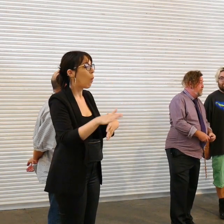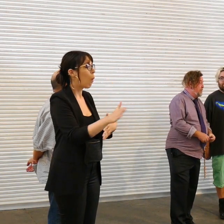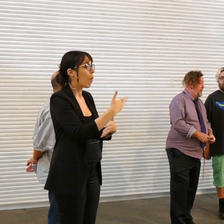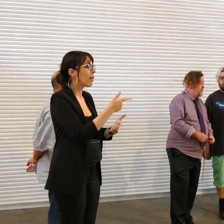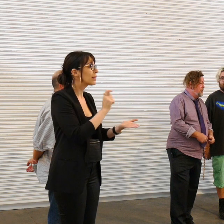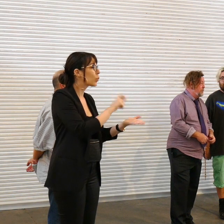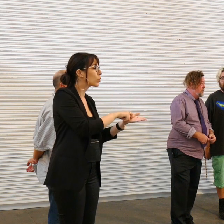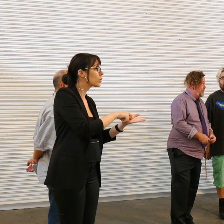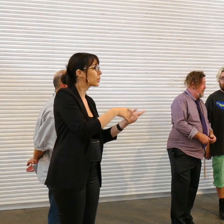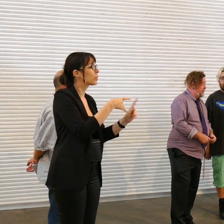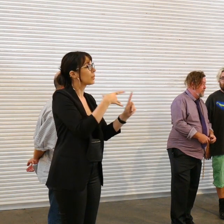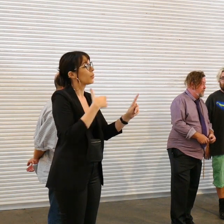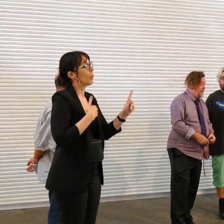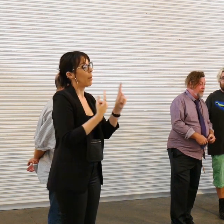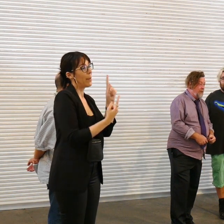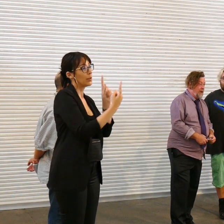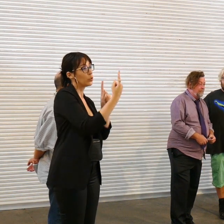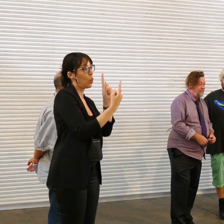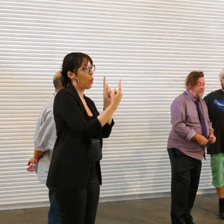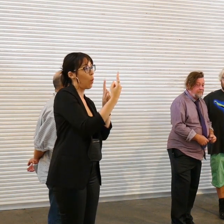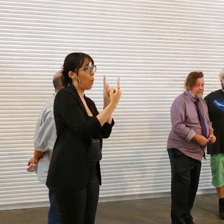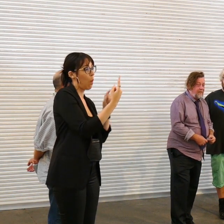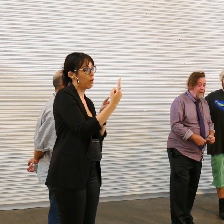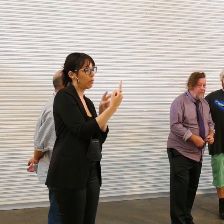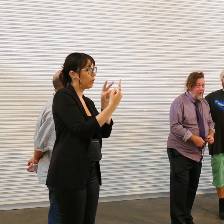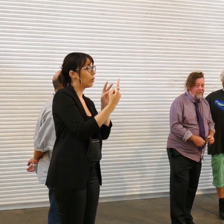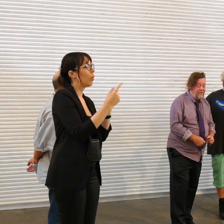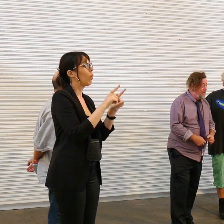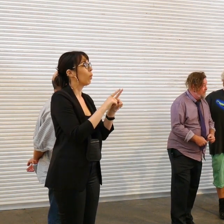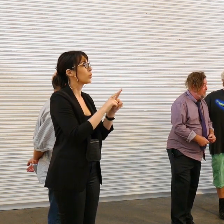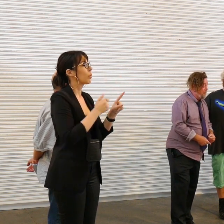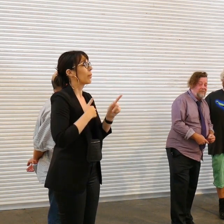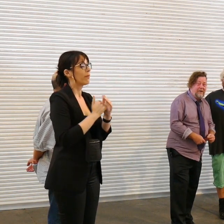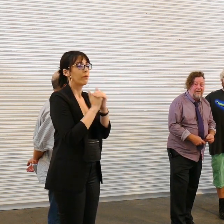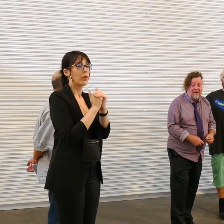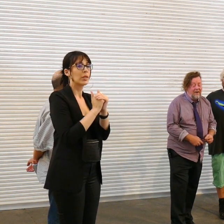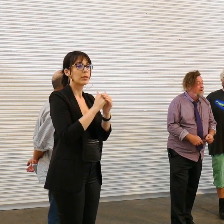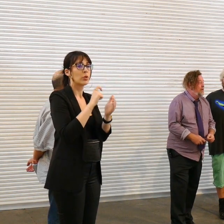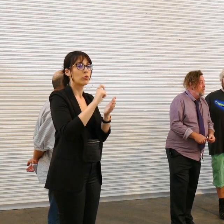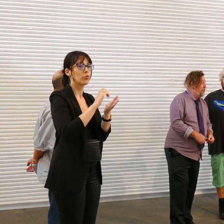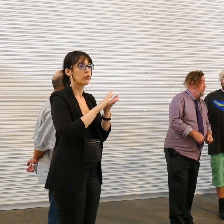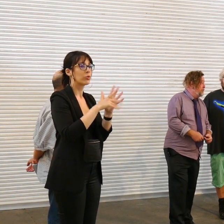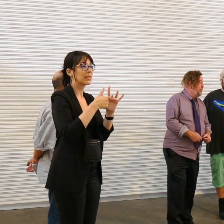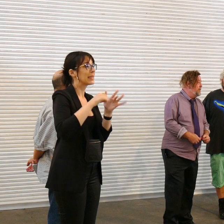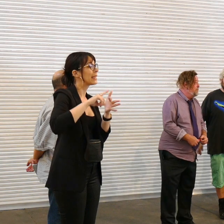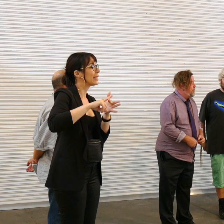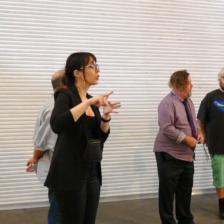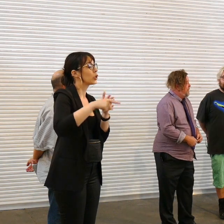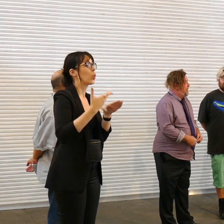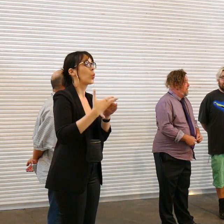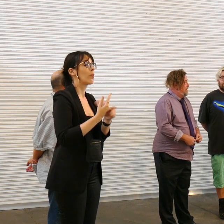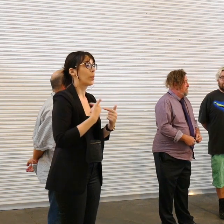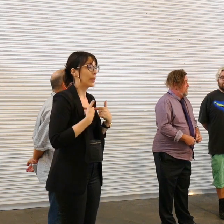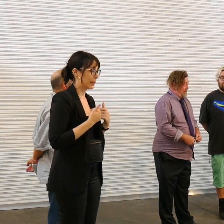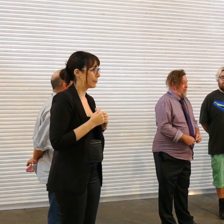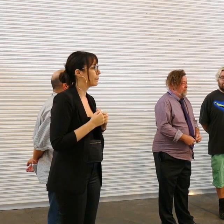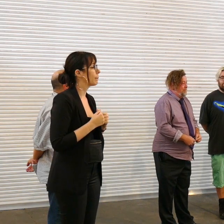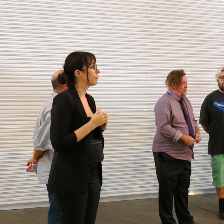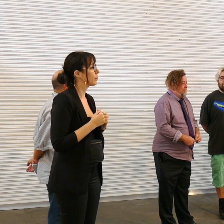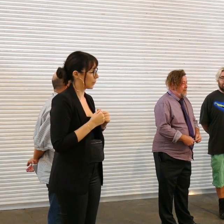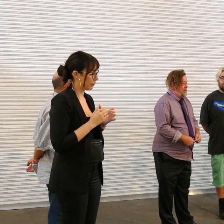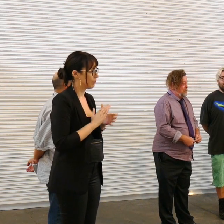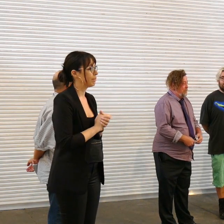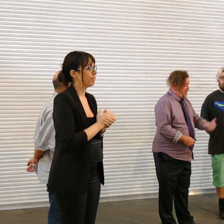my mentor and also um my friend Christine who works for me so yeah thank you all for coming